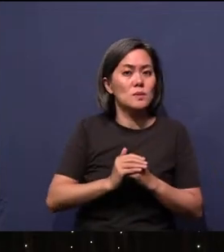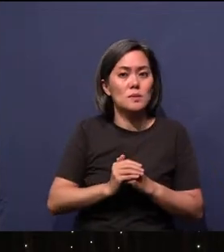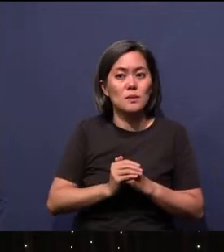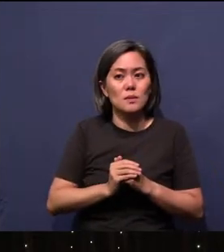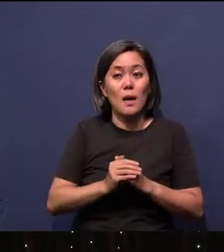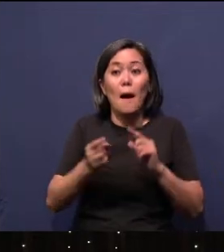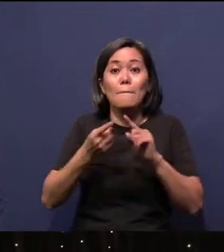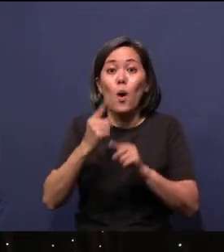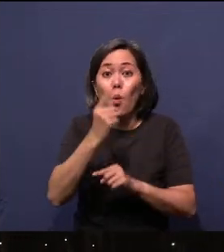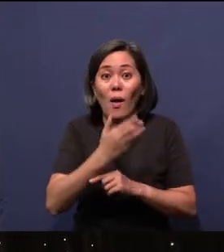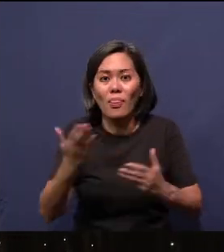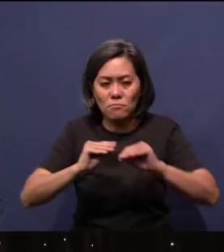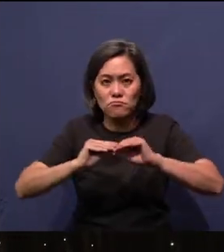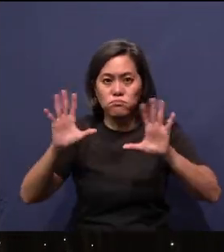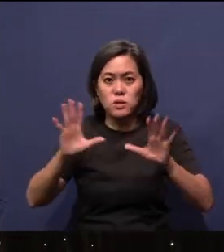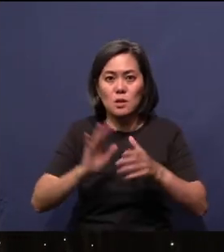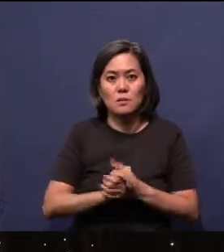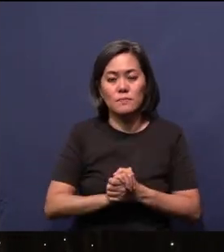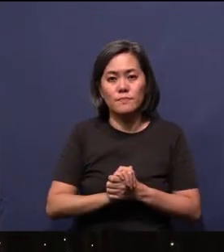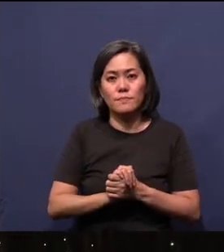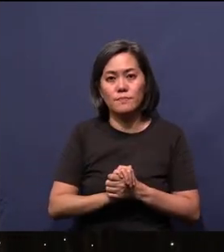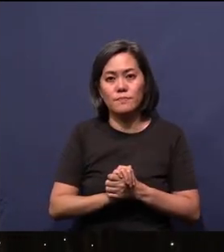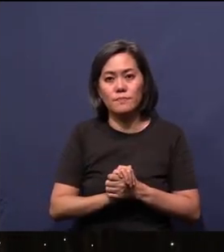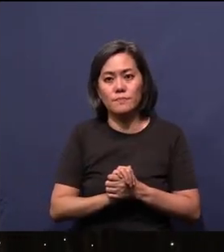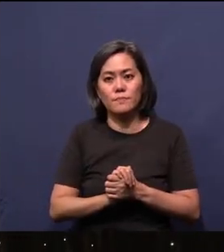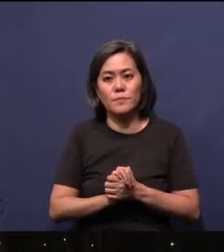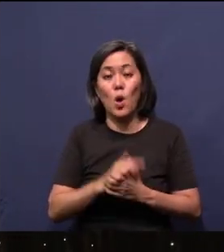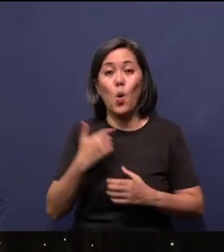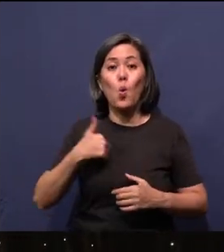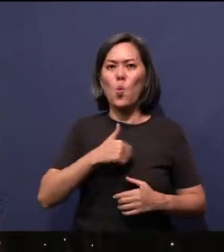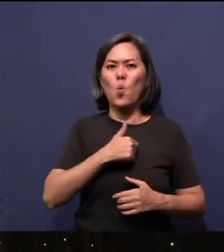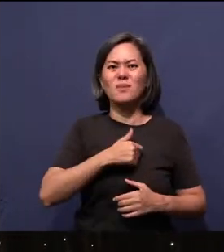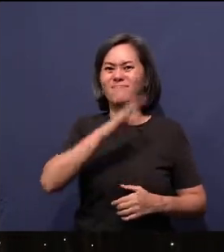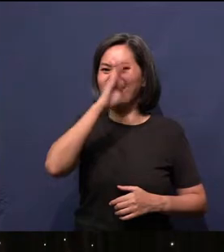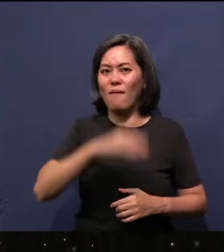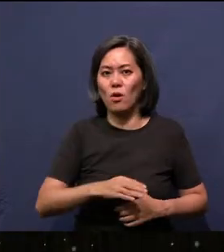But one thing is clear. We will never, we can